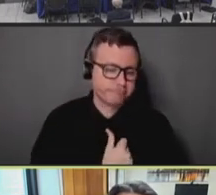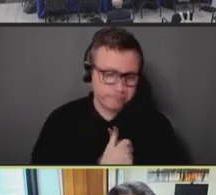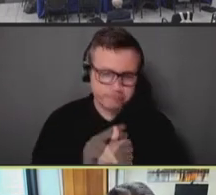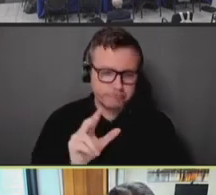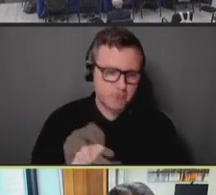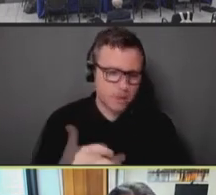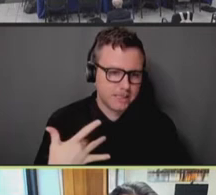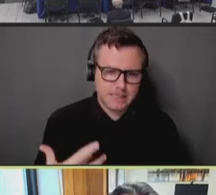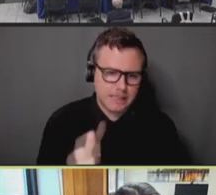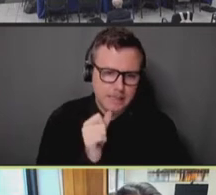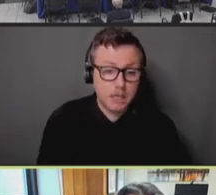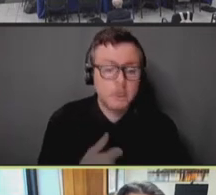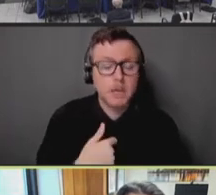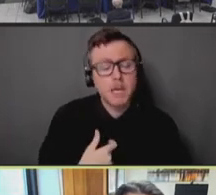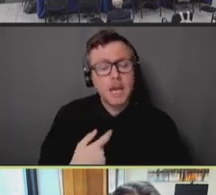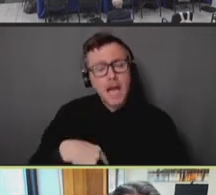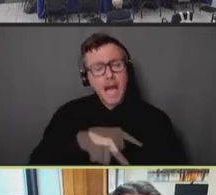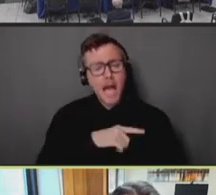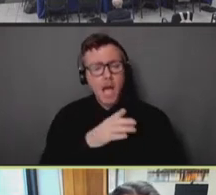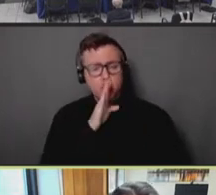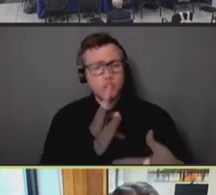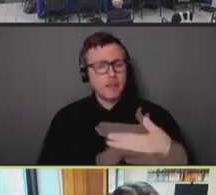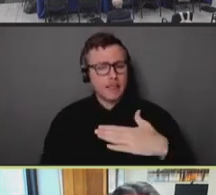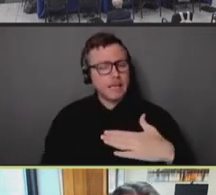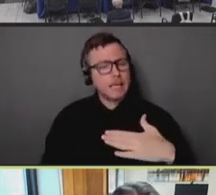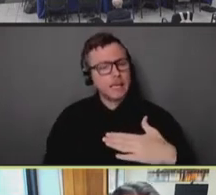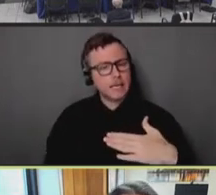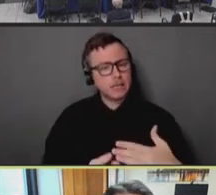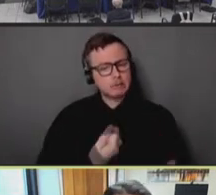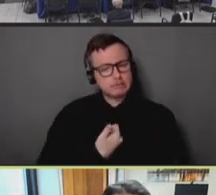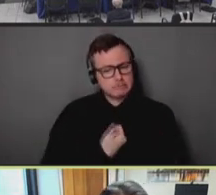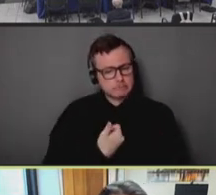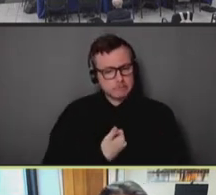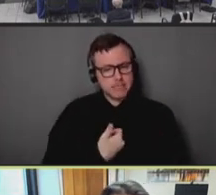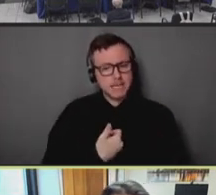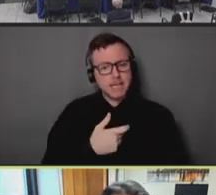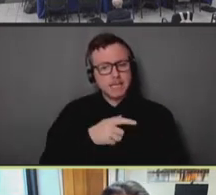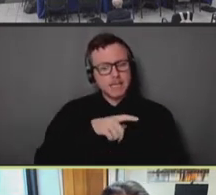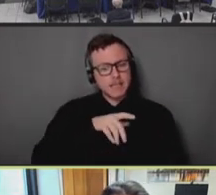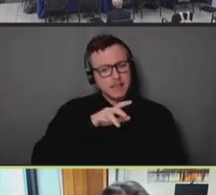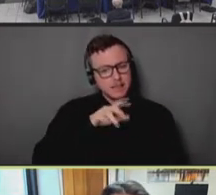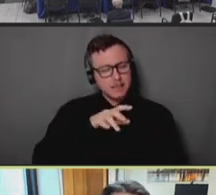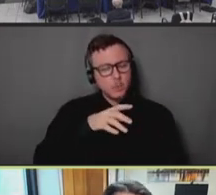humility with which we need to bring to this work, as complex and as challenging as it is. If we're